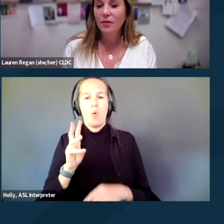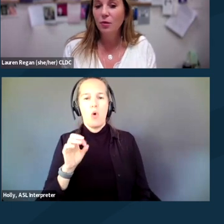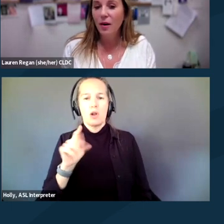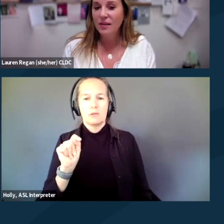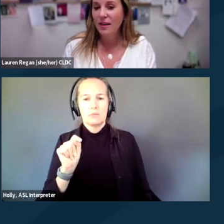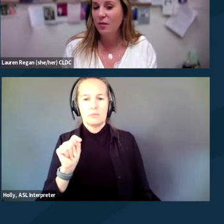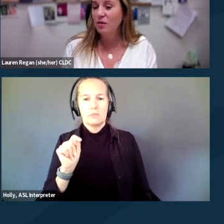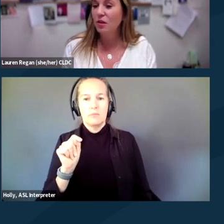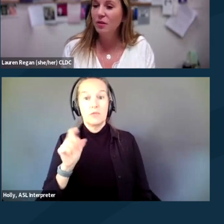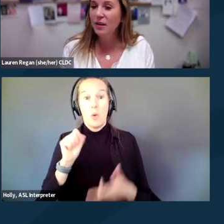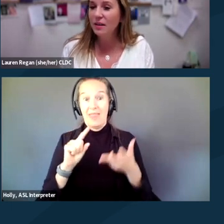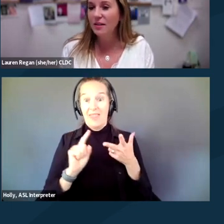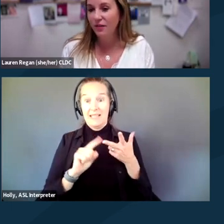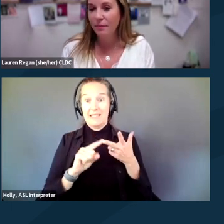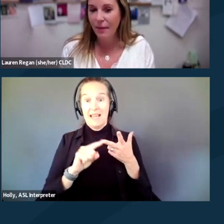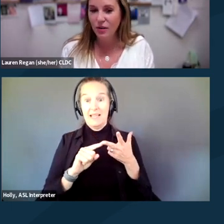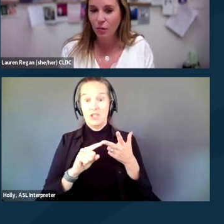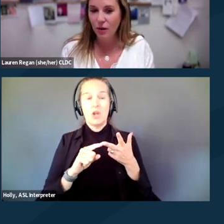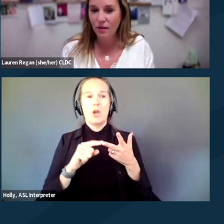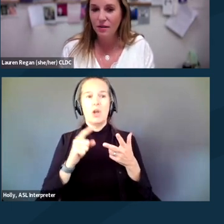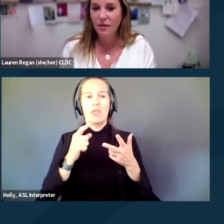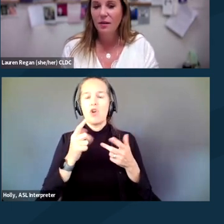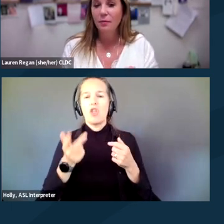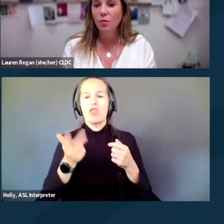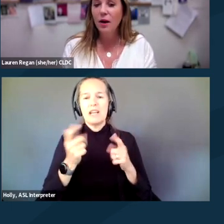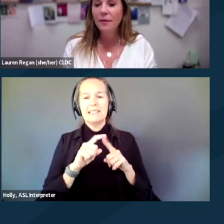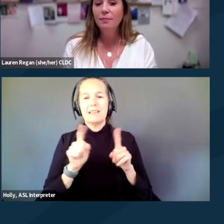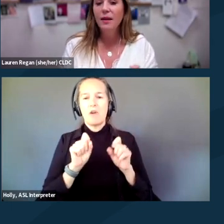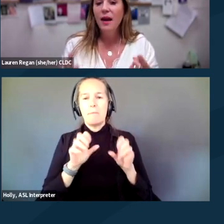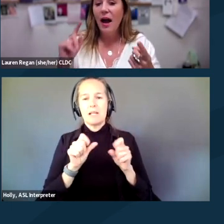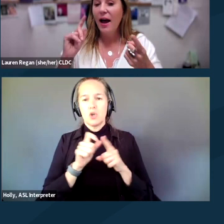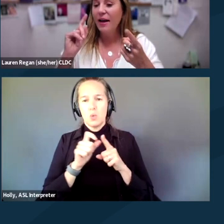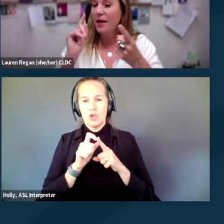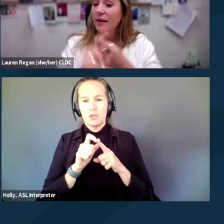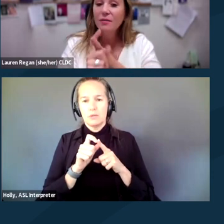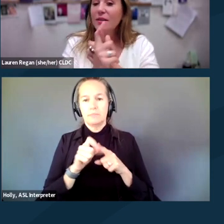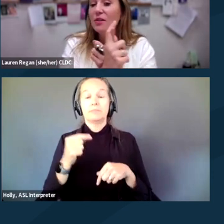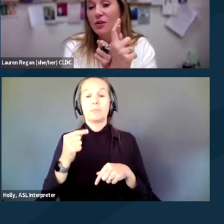you wanna say those three different magic words. Number one, I am not gonna resist you,